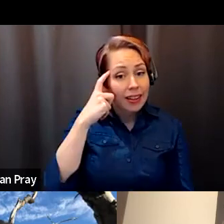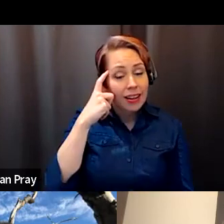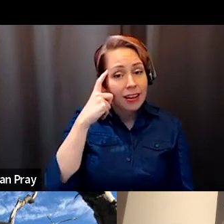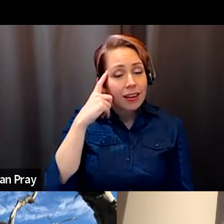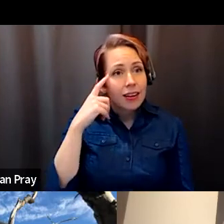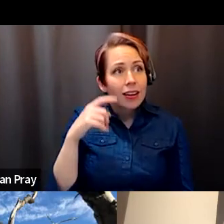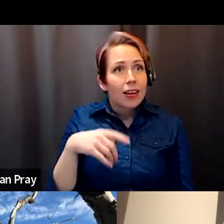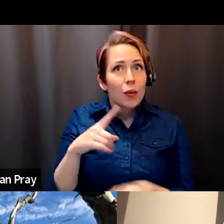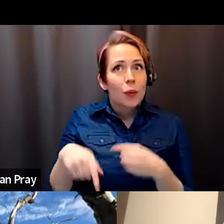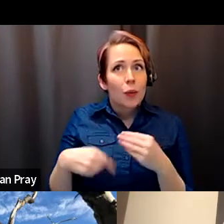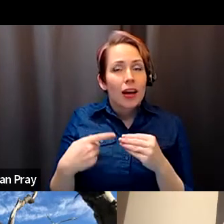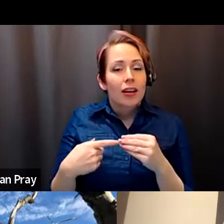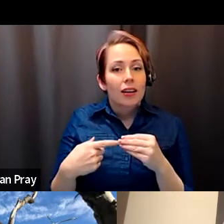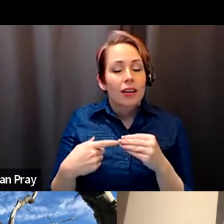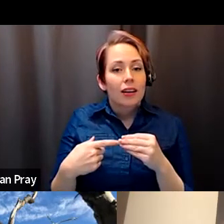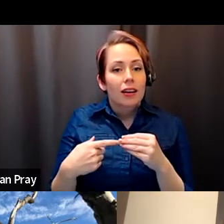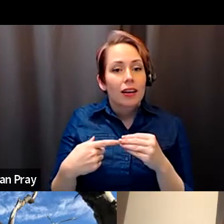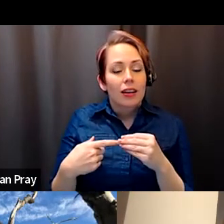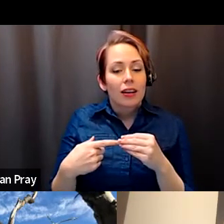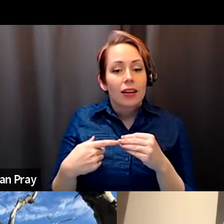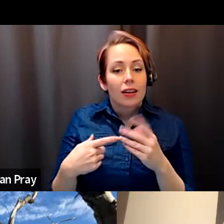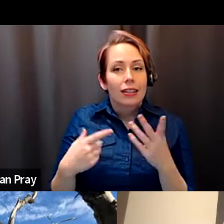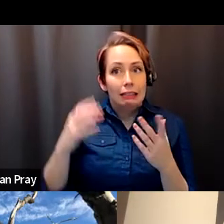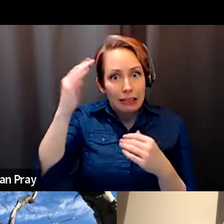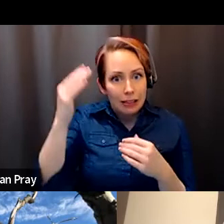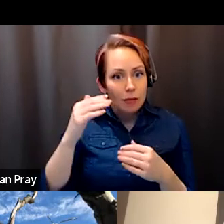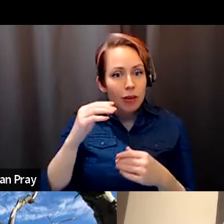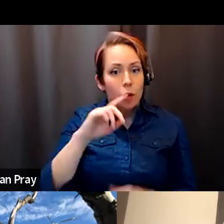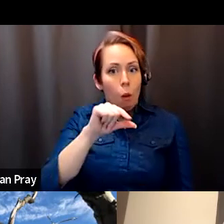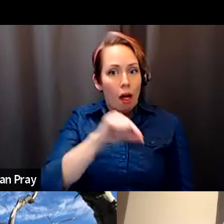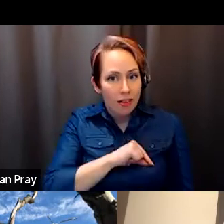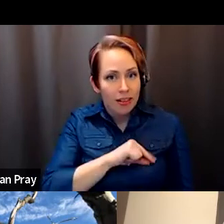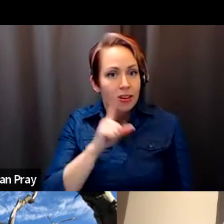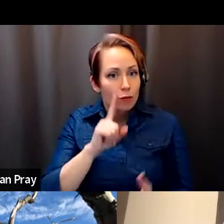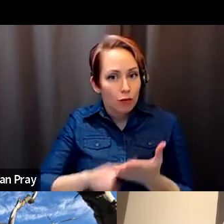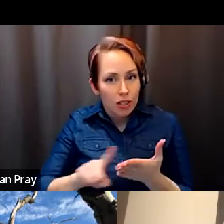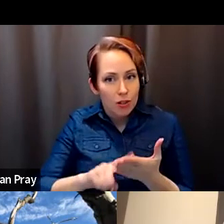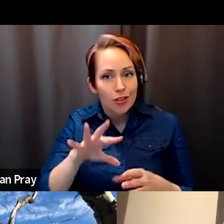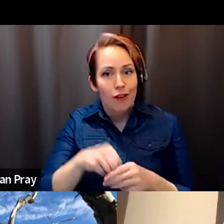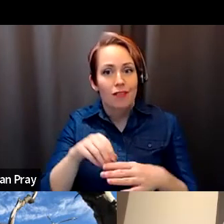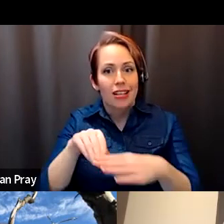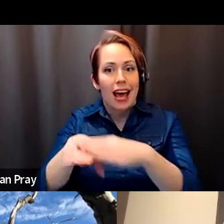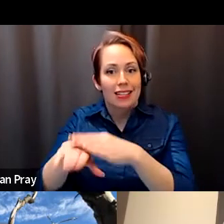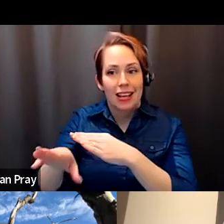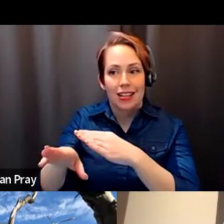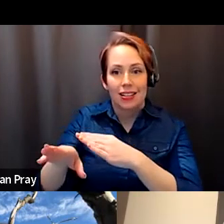Timothy Gill: When, at least seemingly I mean qualitative research involves that sort of access and they're always question you know they're always difficulties.